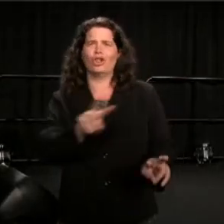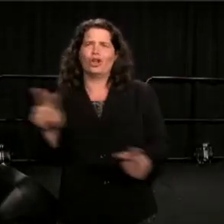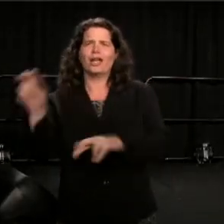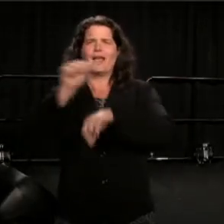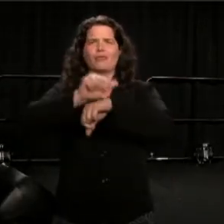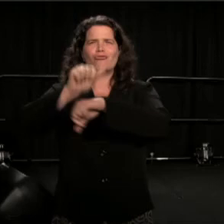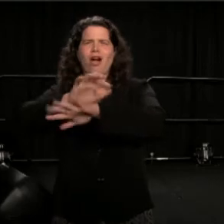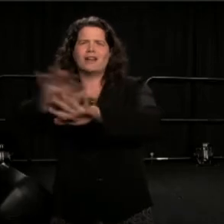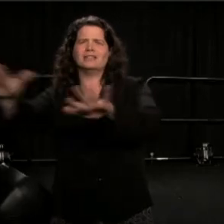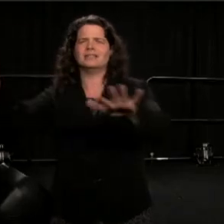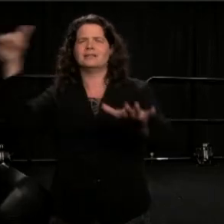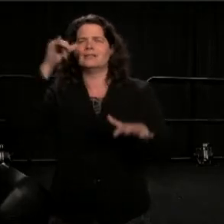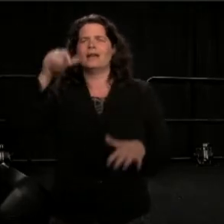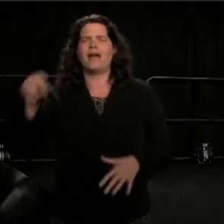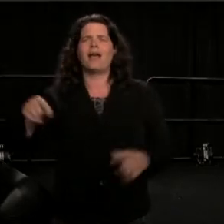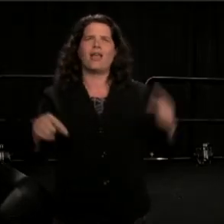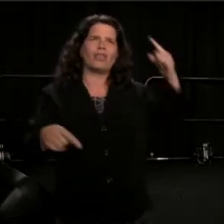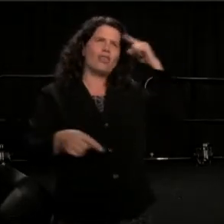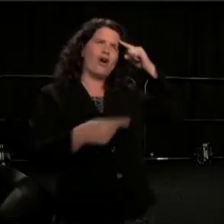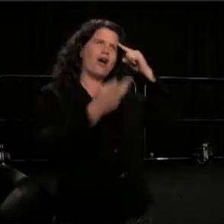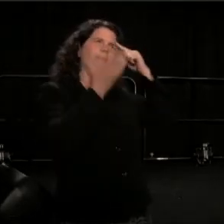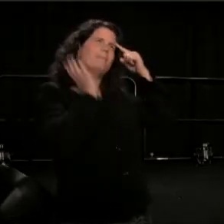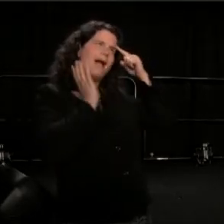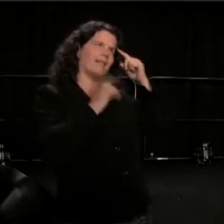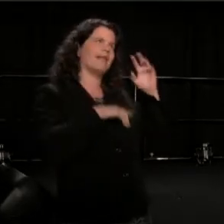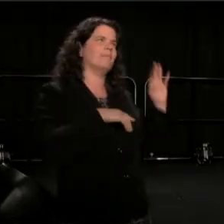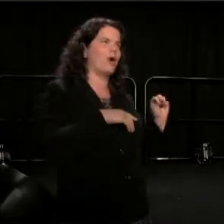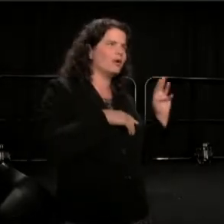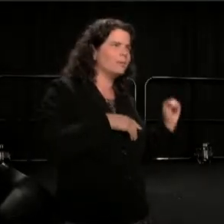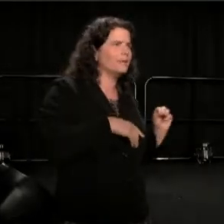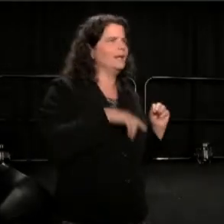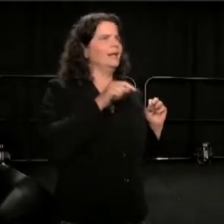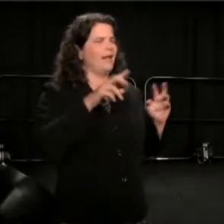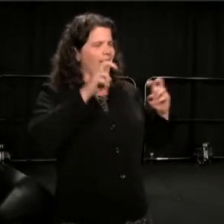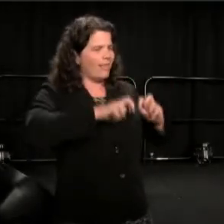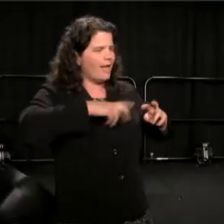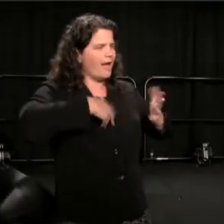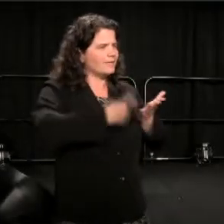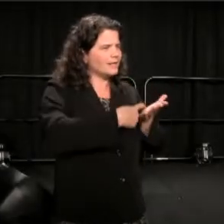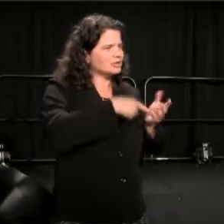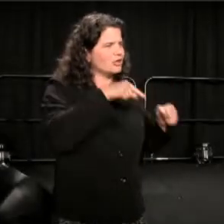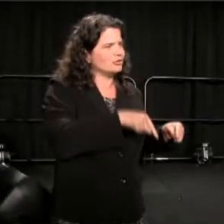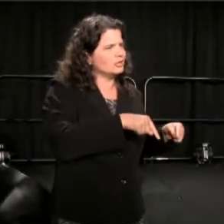And I thought, "Wow, maybe, maybe, we could do something